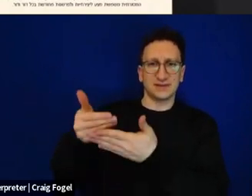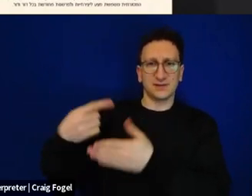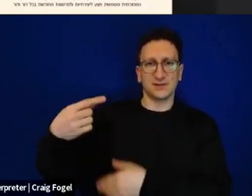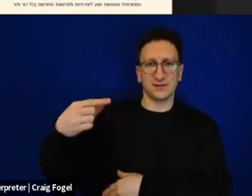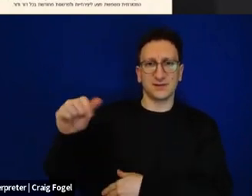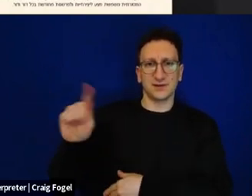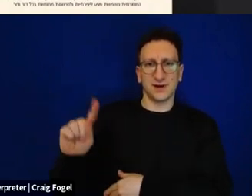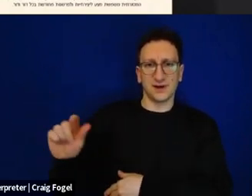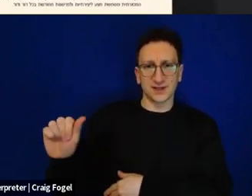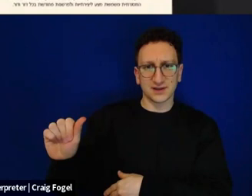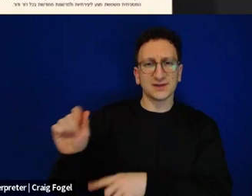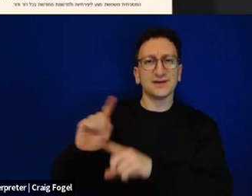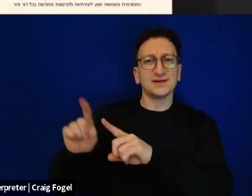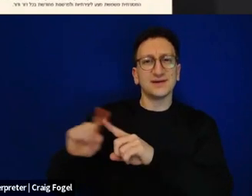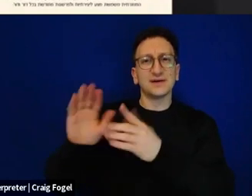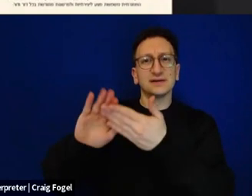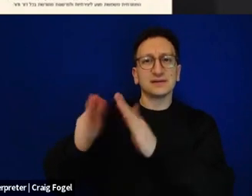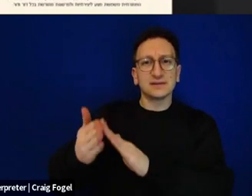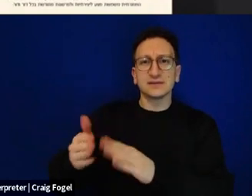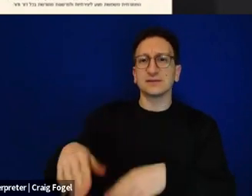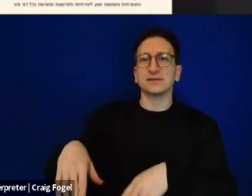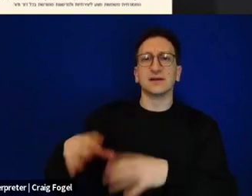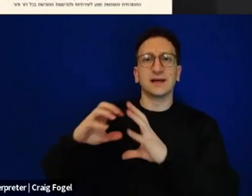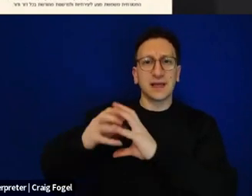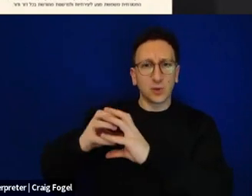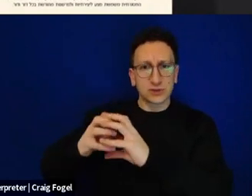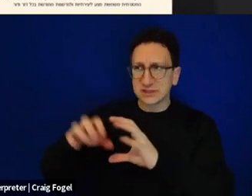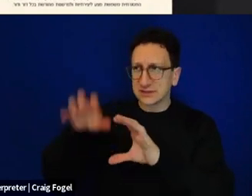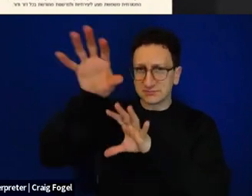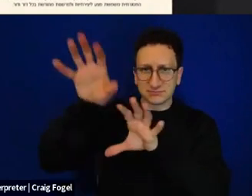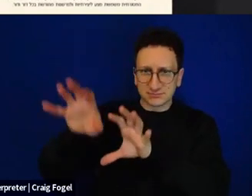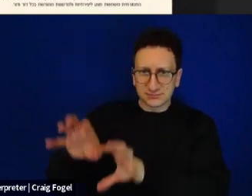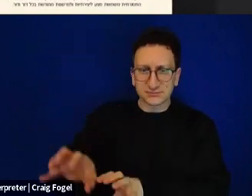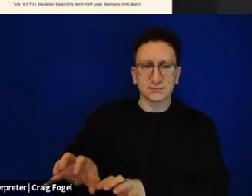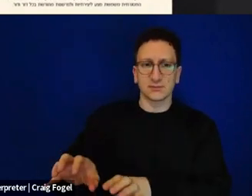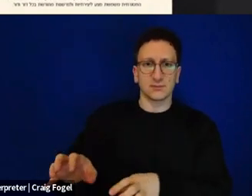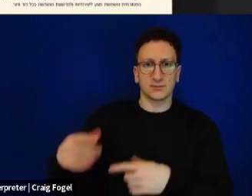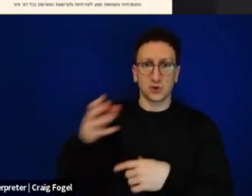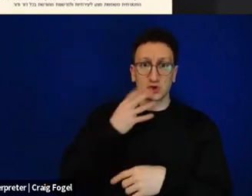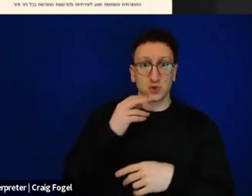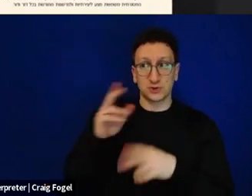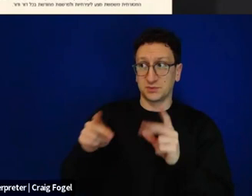in the towns and cities, around Gaza. There's a long Jewish tradition of writing new Haggadot. And that's a bit of